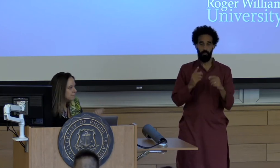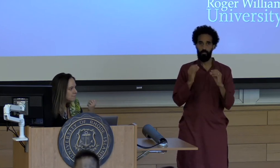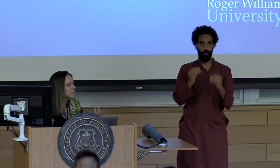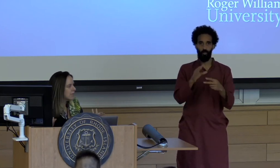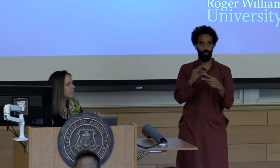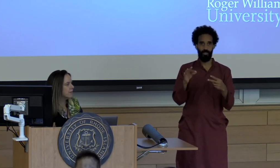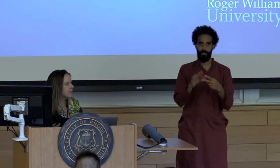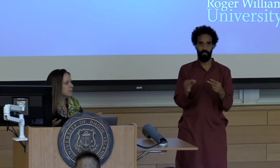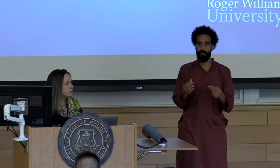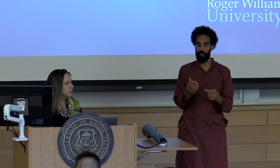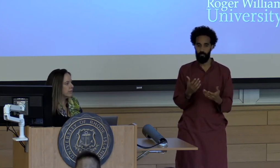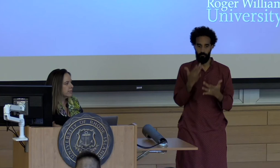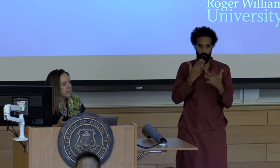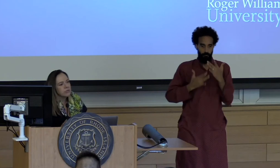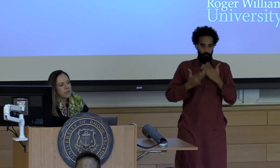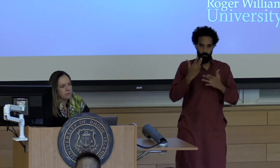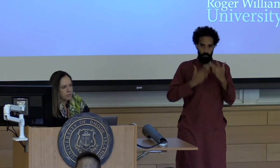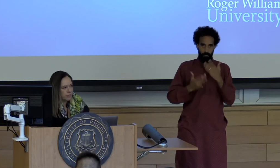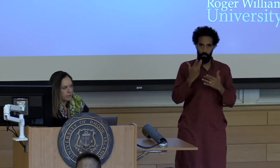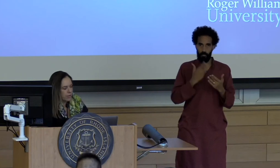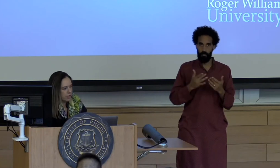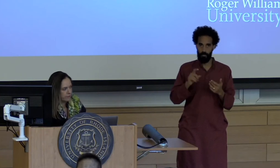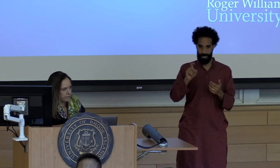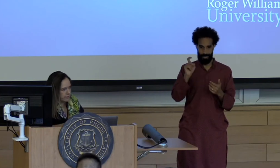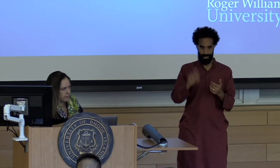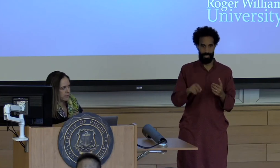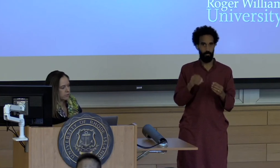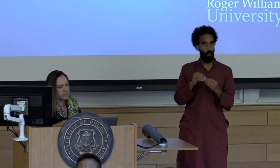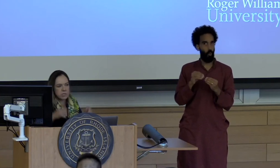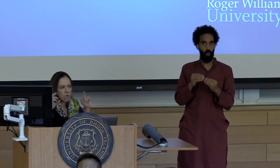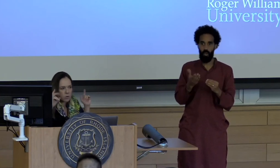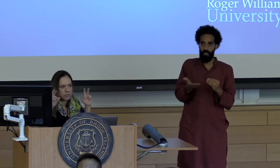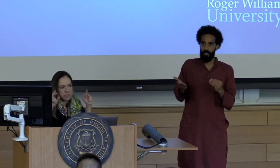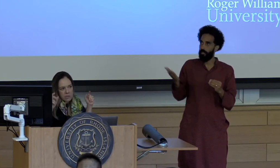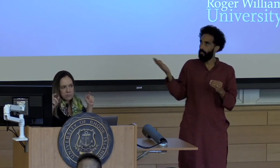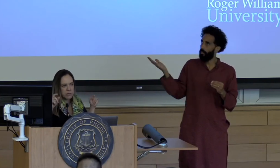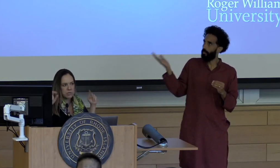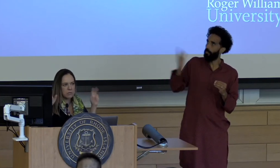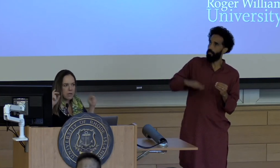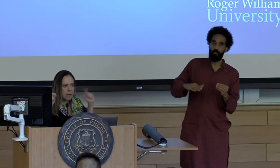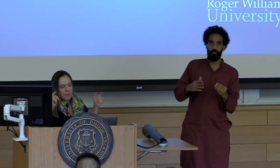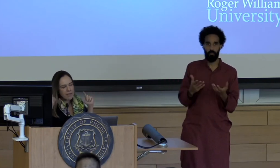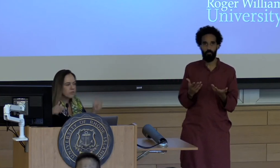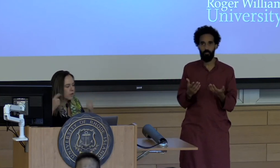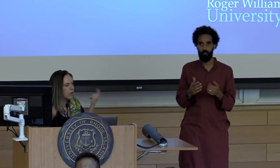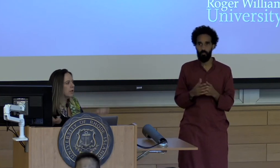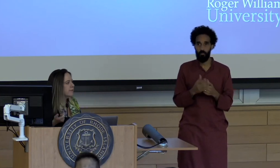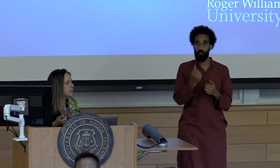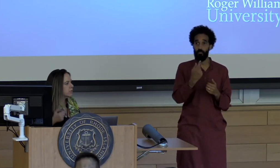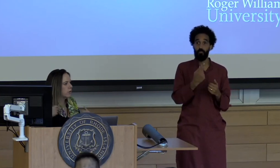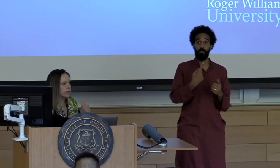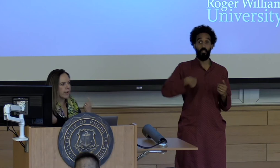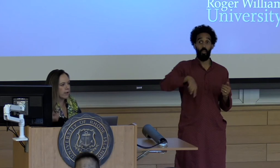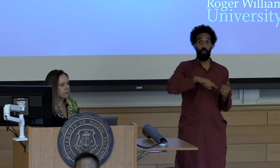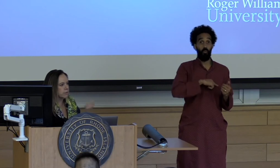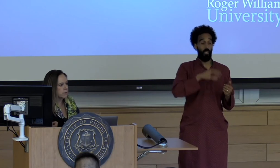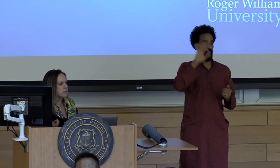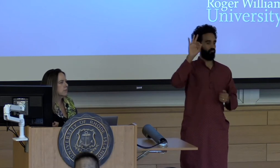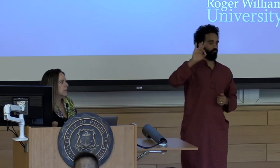Some things really need to come into their lives. So this low consumption mantra that is going around in the